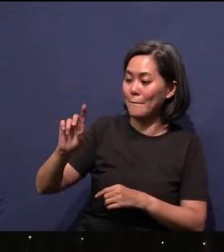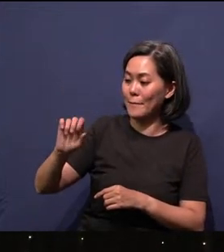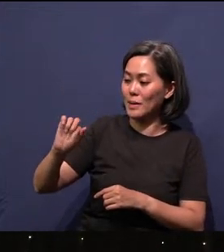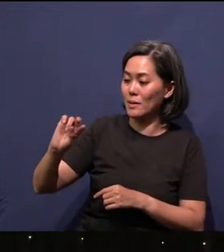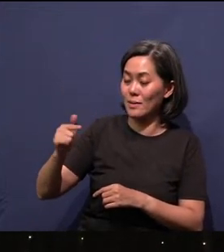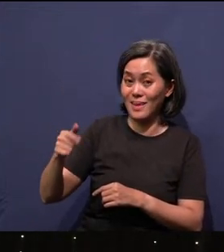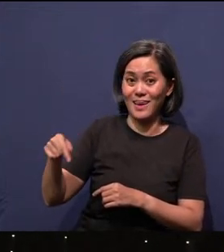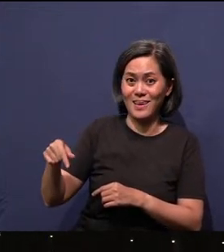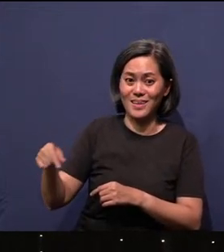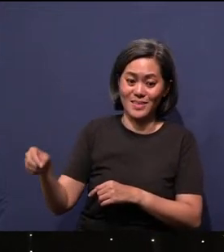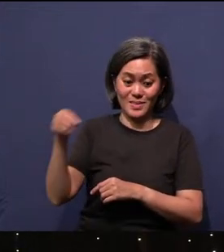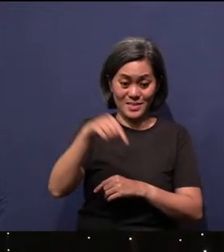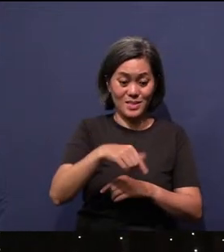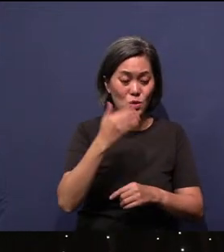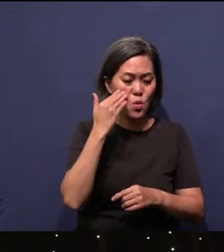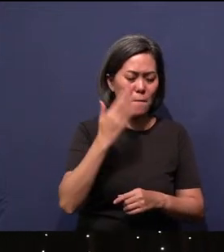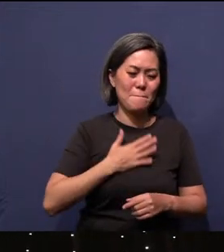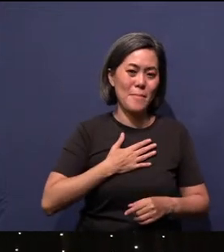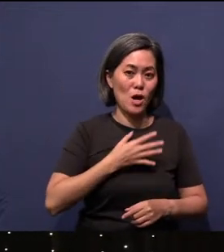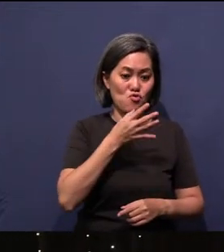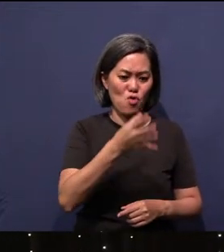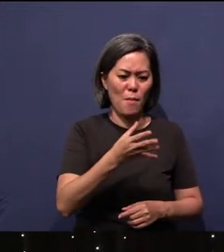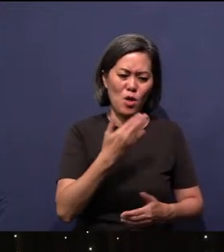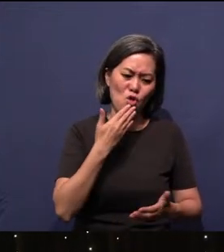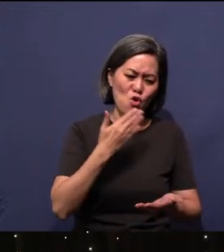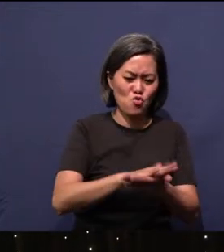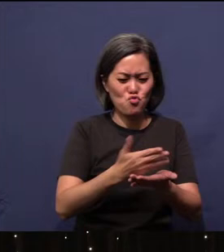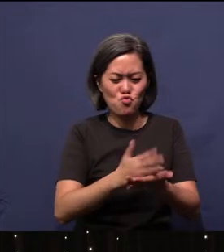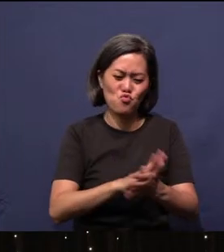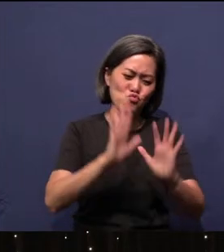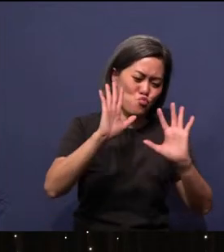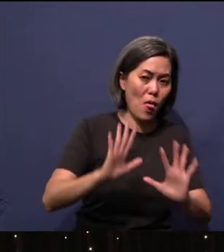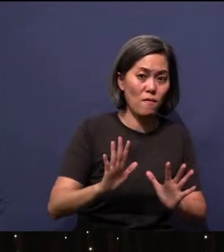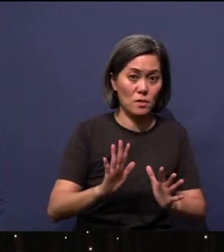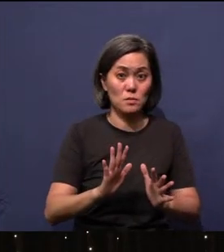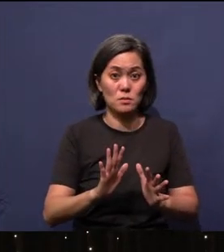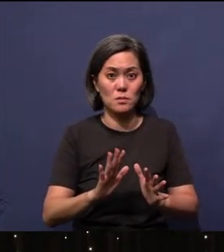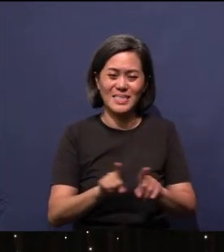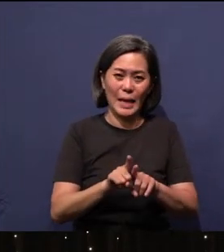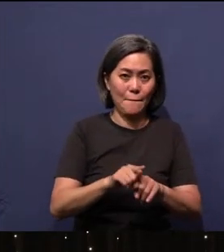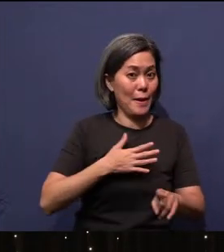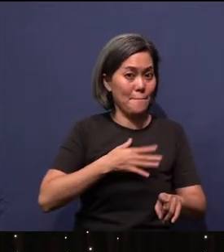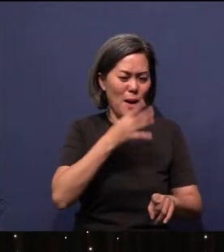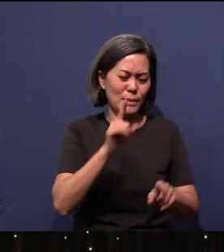wonderful cook and so was my mom. They were educated in the Dutch education system.